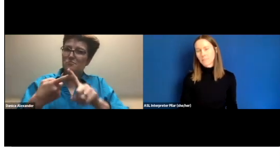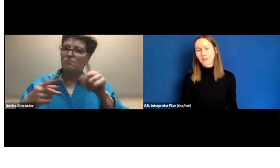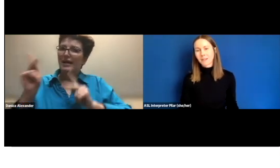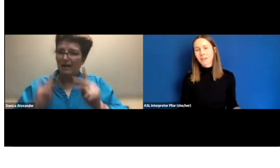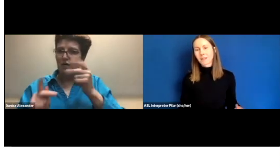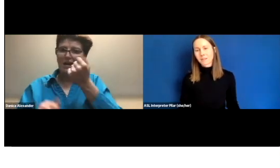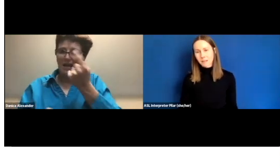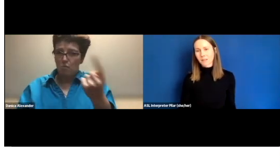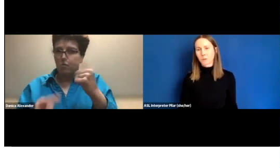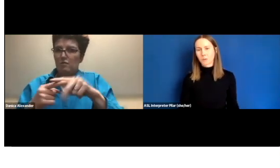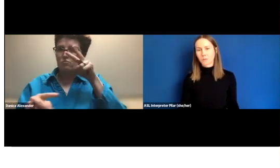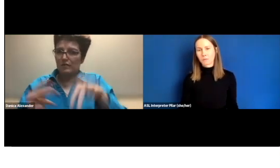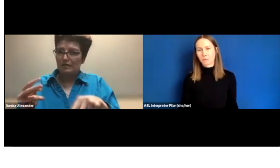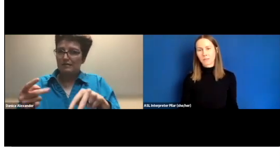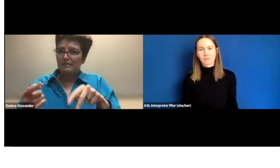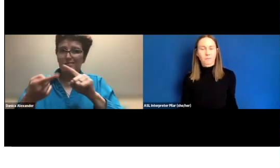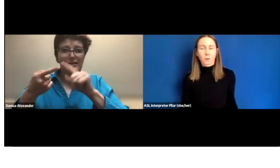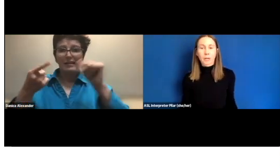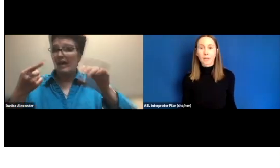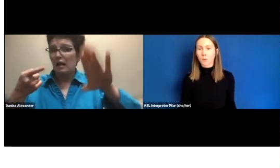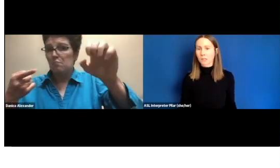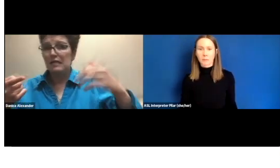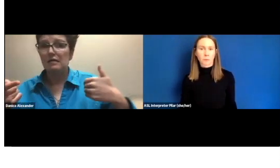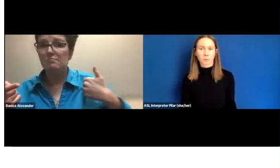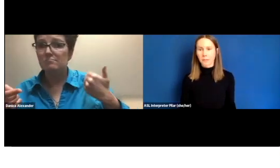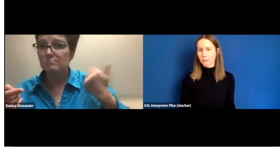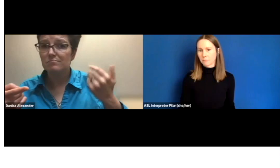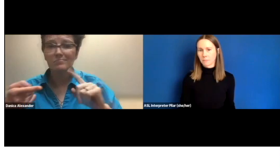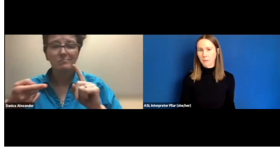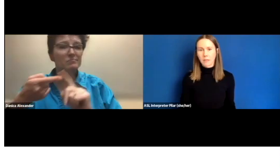Make it accessible for anyone to be able to read it.